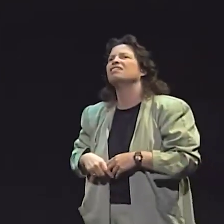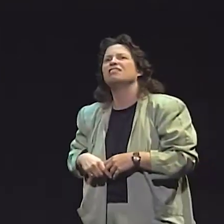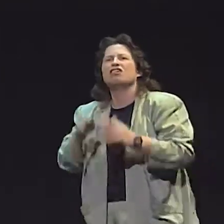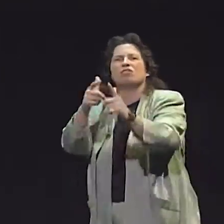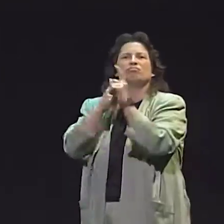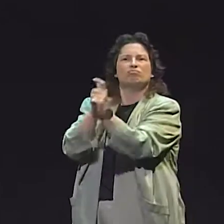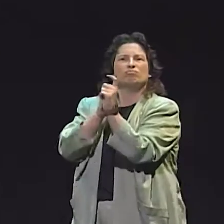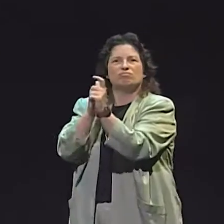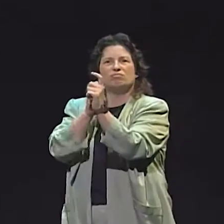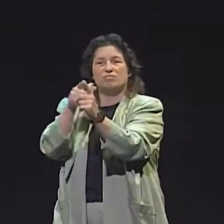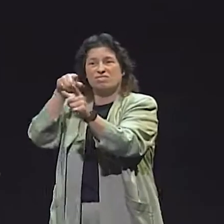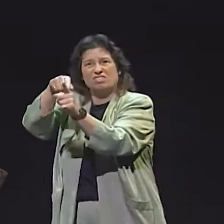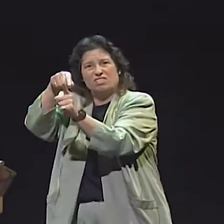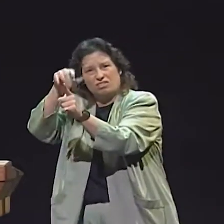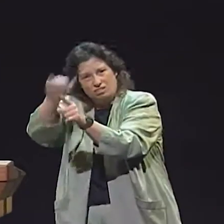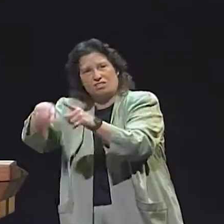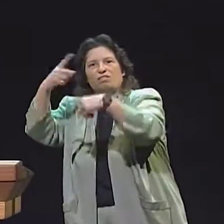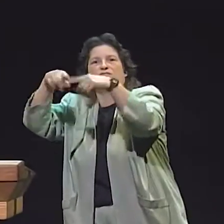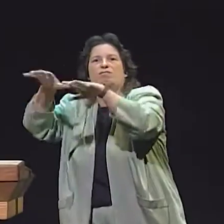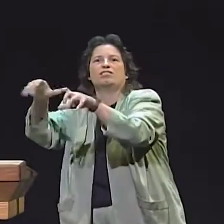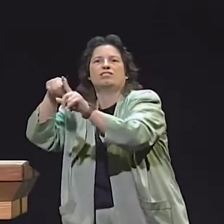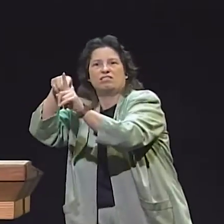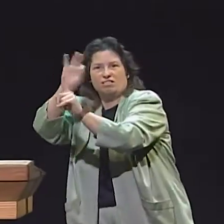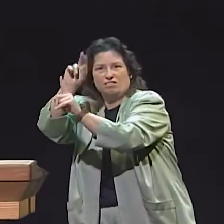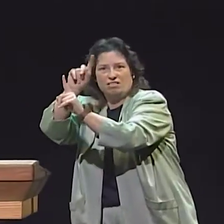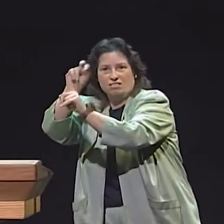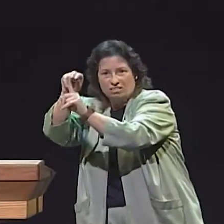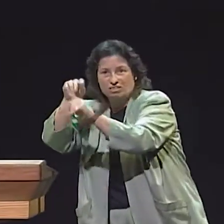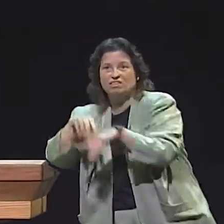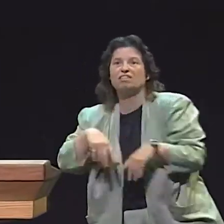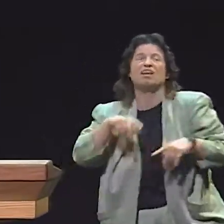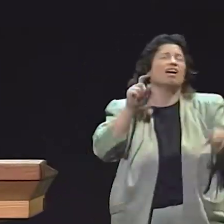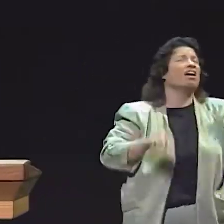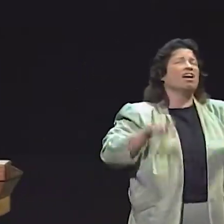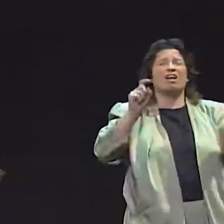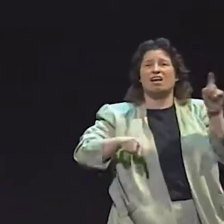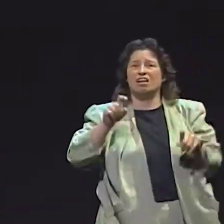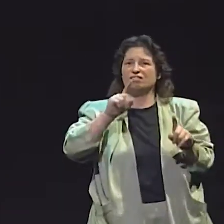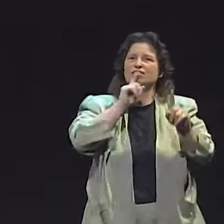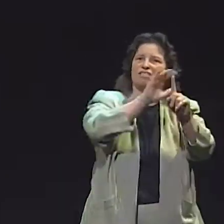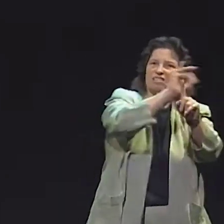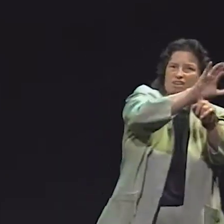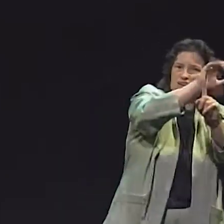WELL, THIS WOULD BE A CLASSIFIER FOR "RUN," AND THIS IS THE FROZEN SIGN "TO RUN."